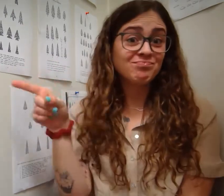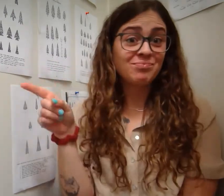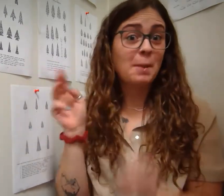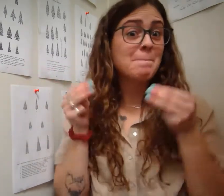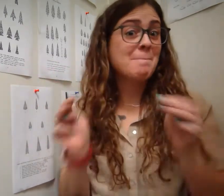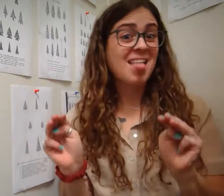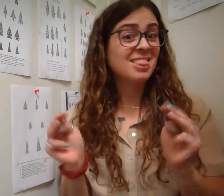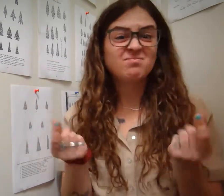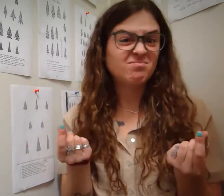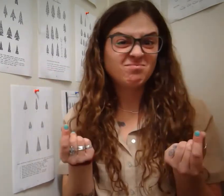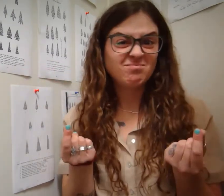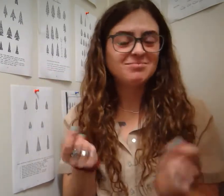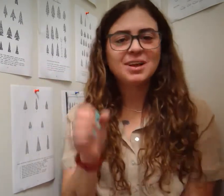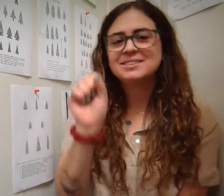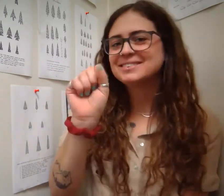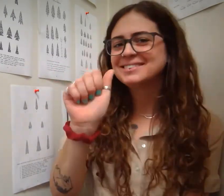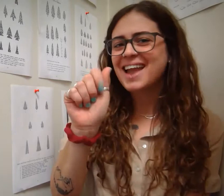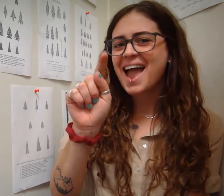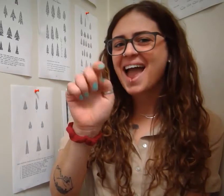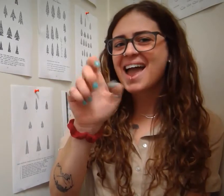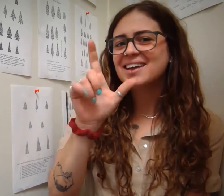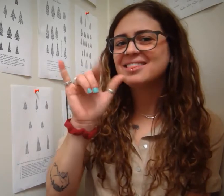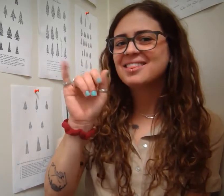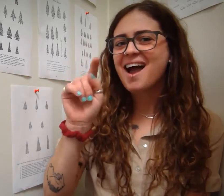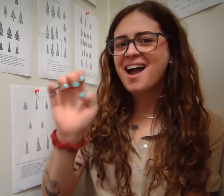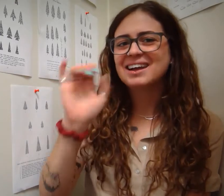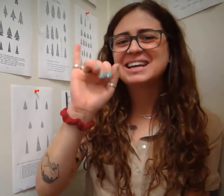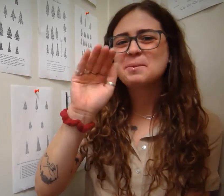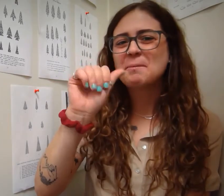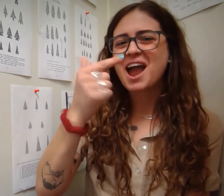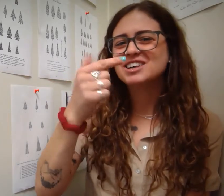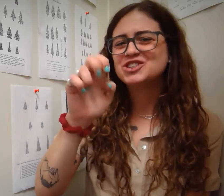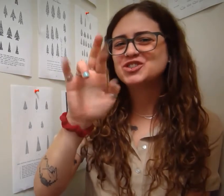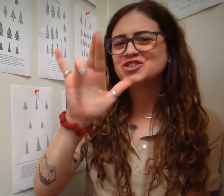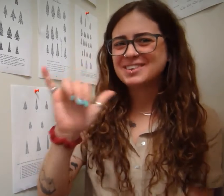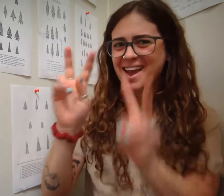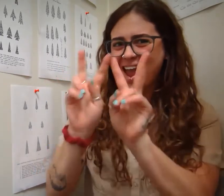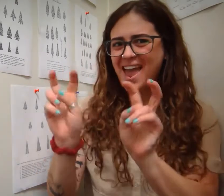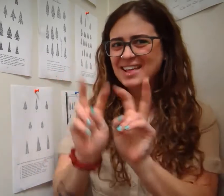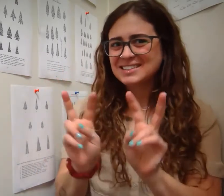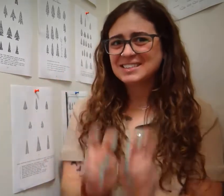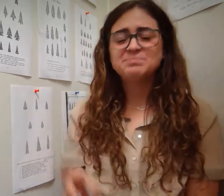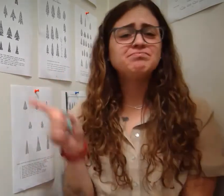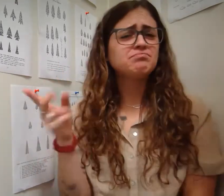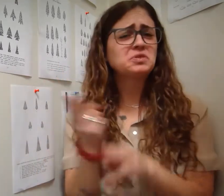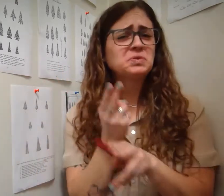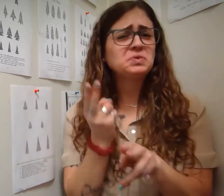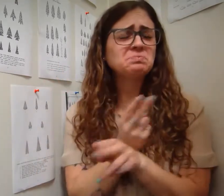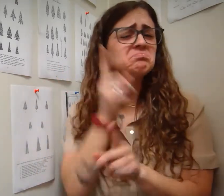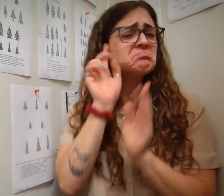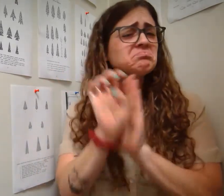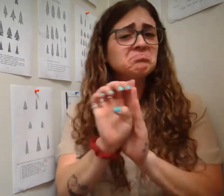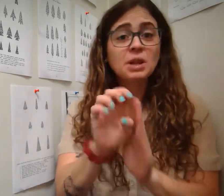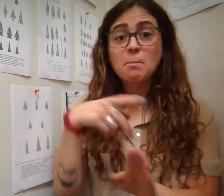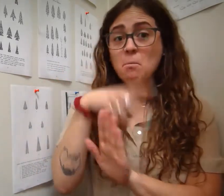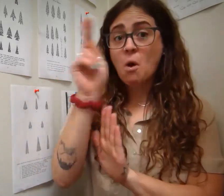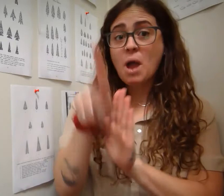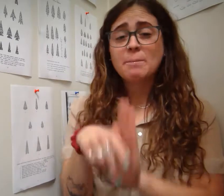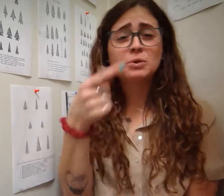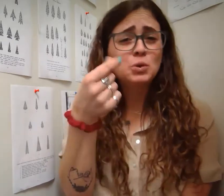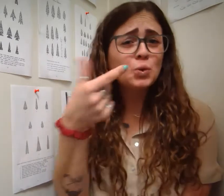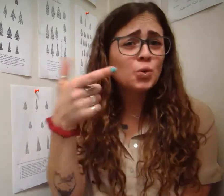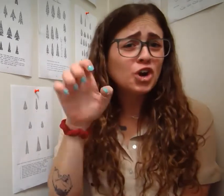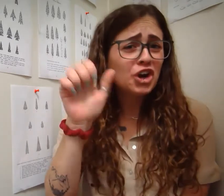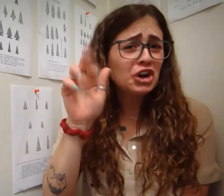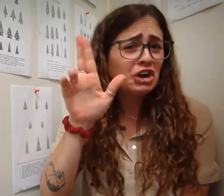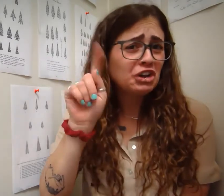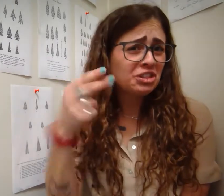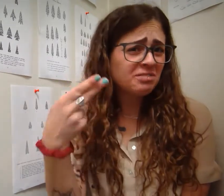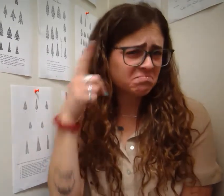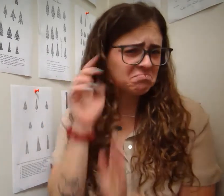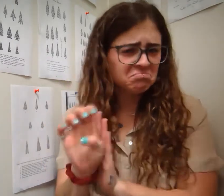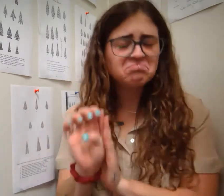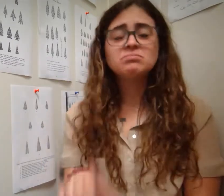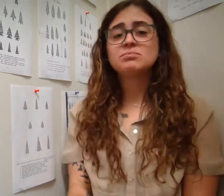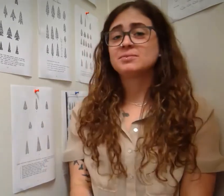Dr. Parcak utilizes satellite imagery analyses (by using programs such as Google Earth),